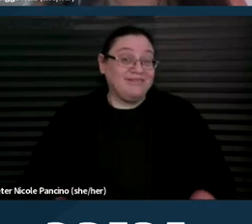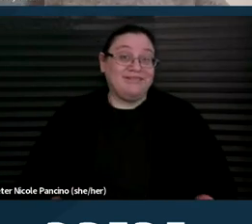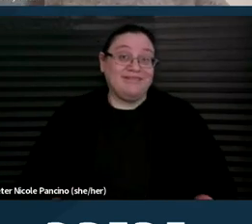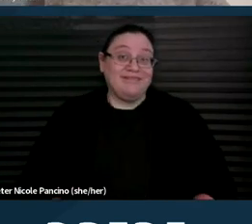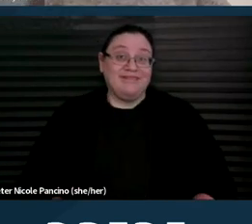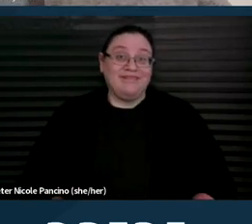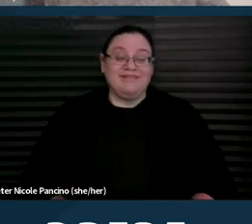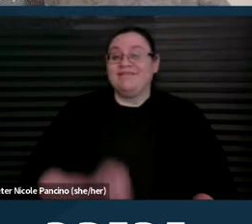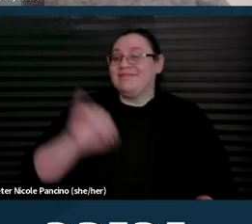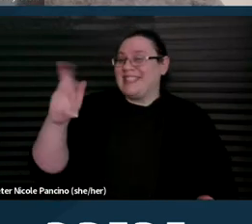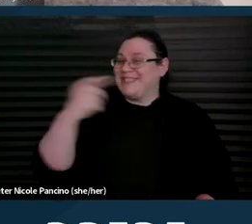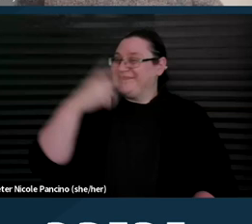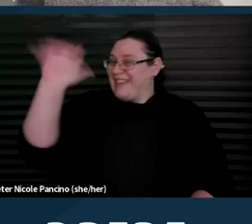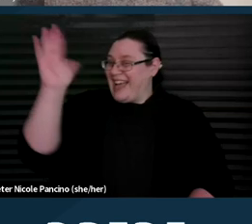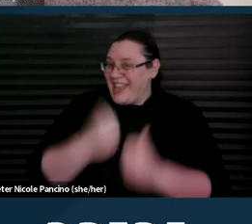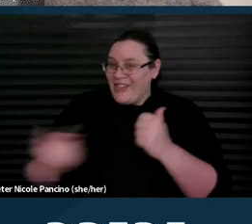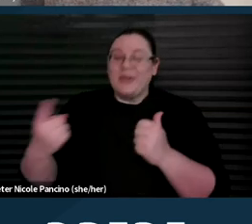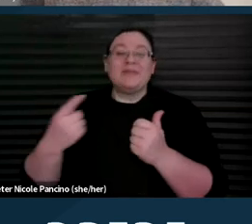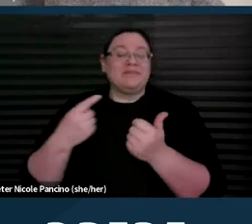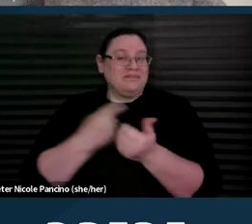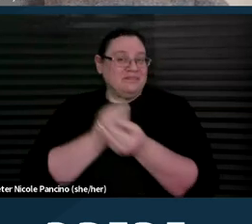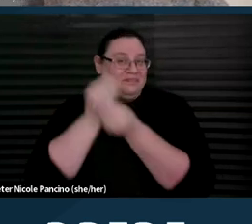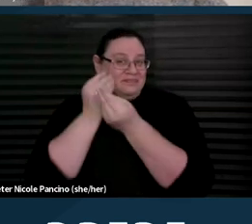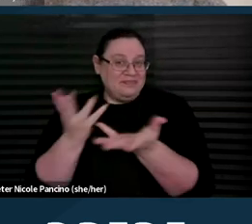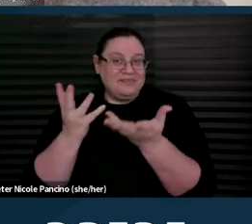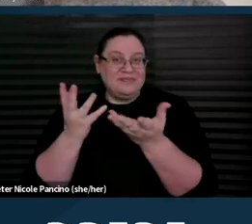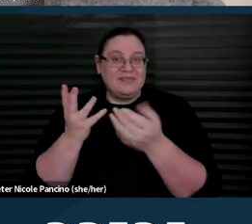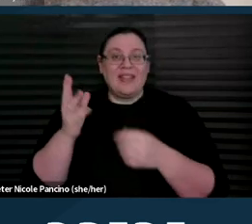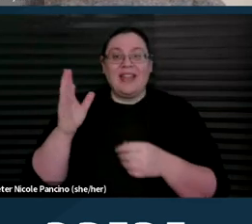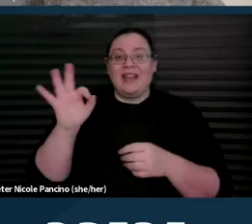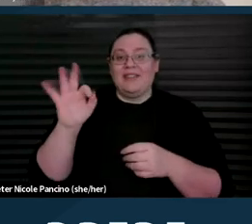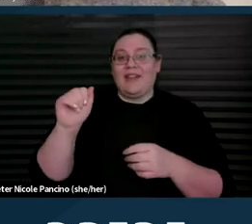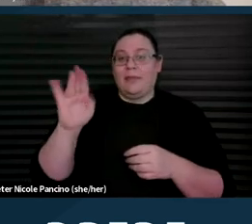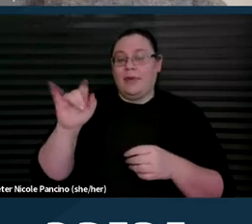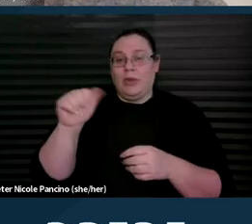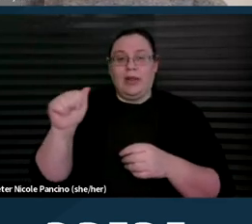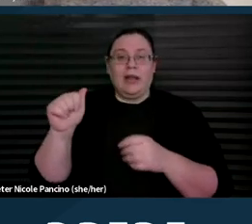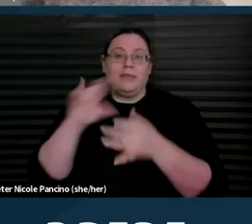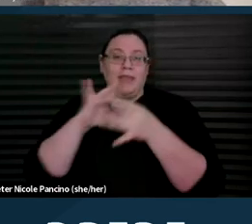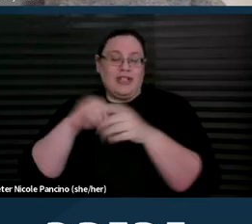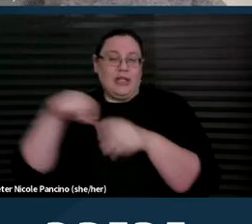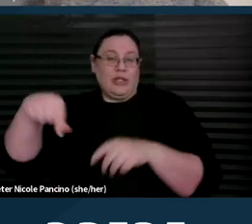Hi, everyone. I also wanted to note that Fabiola noted in the Q&A or the chat